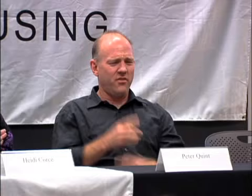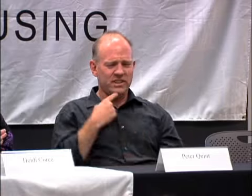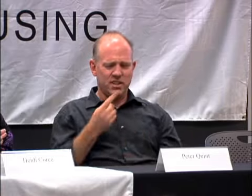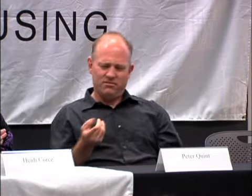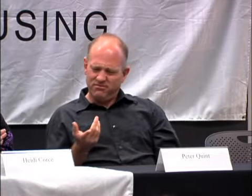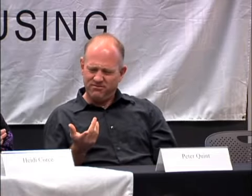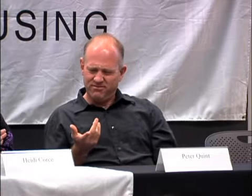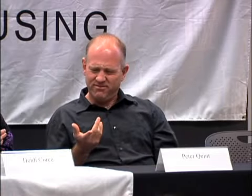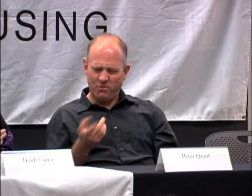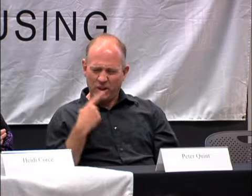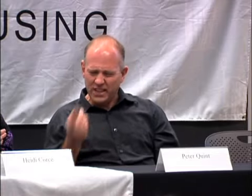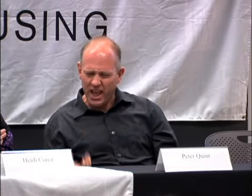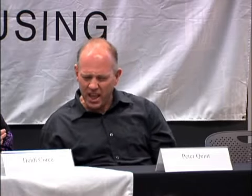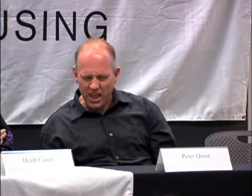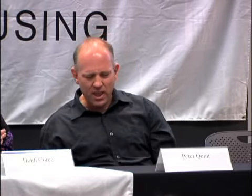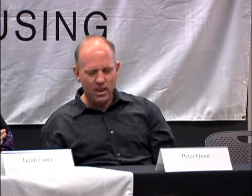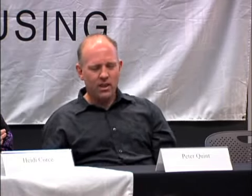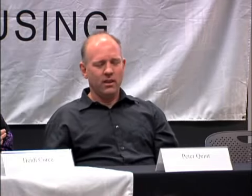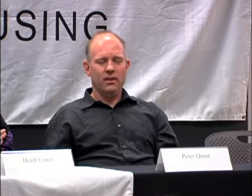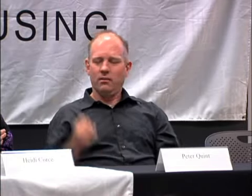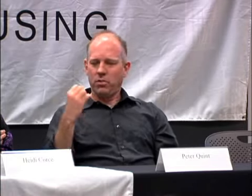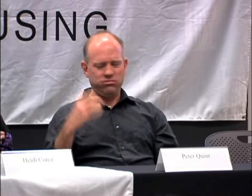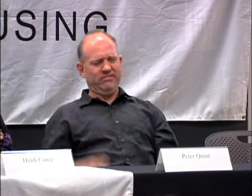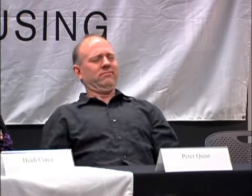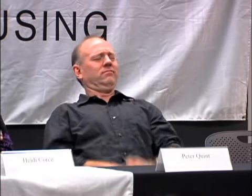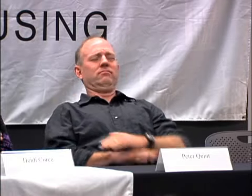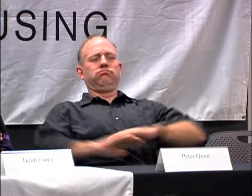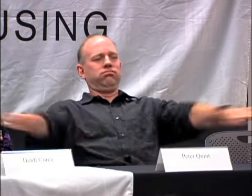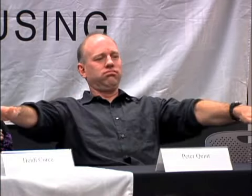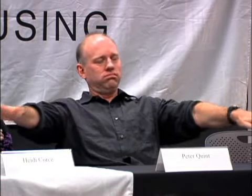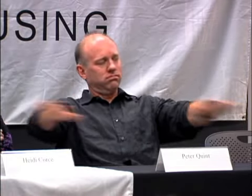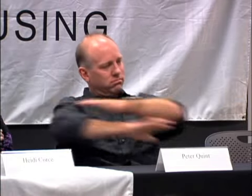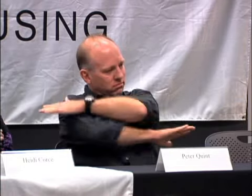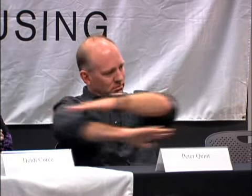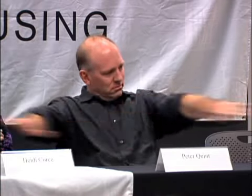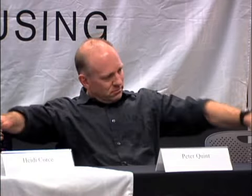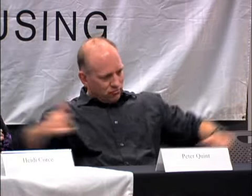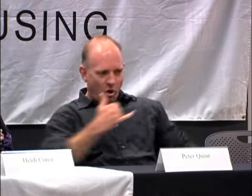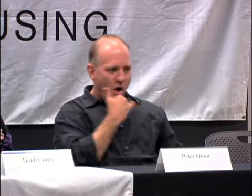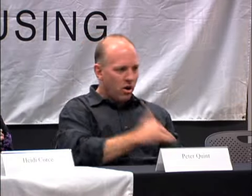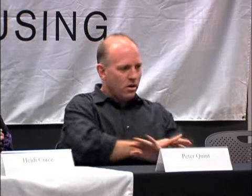THE QUESTION. SO I LOOKED AT MY WIFE. WHAT DID HE SAY. SHE SIGNED IT